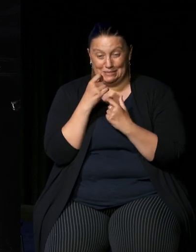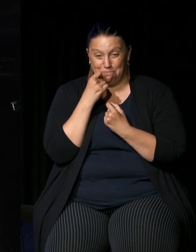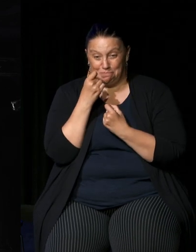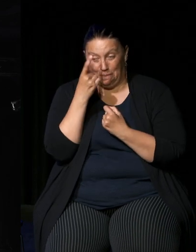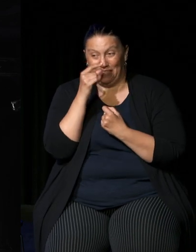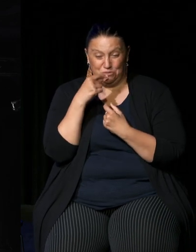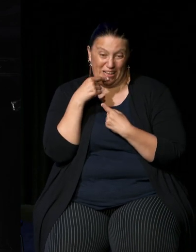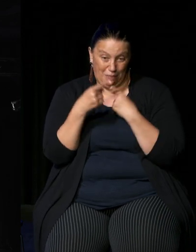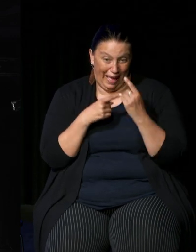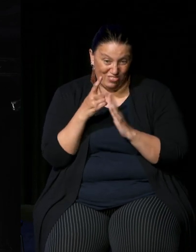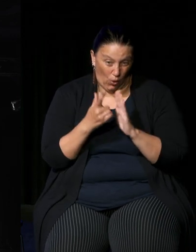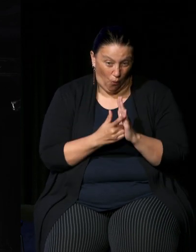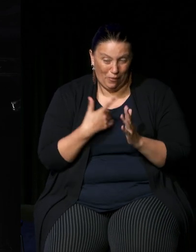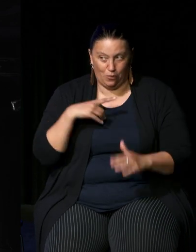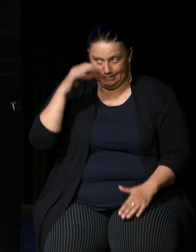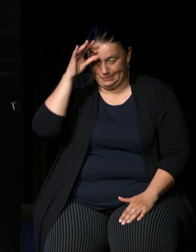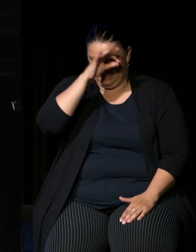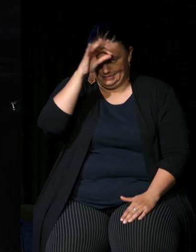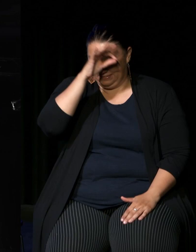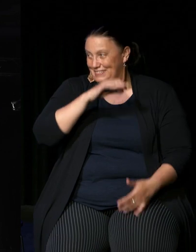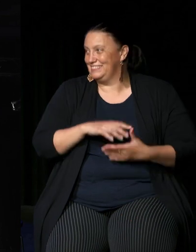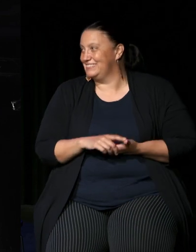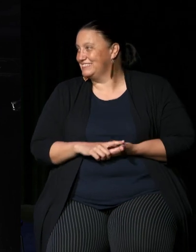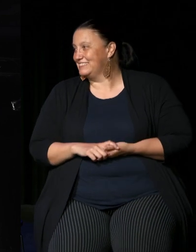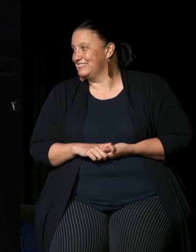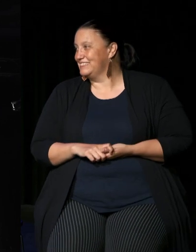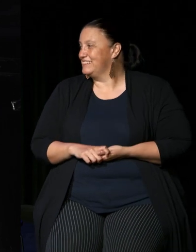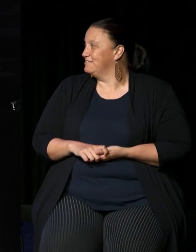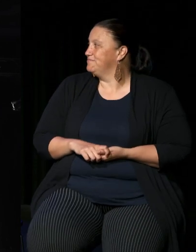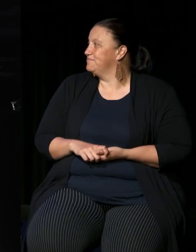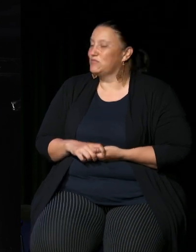well look it's it's actually a good um point just to pause and take a look at some of the questions